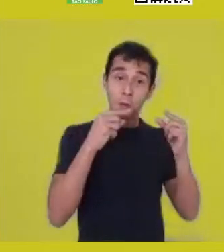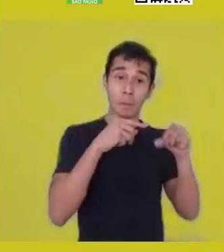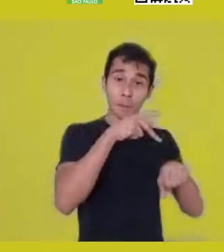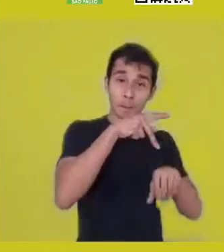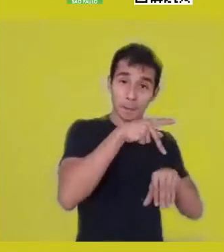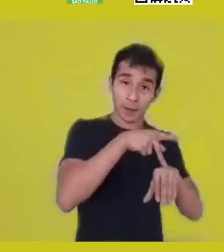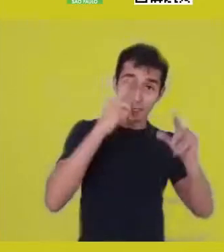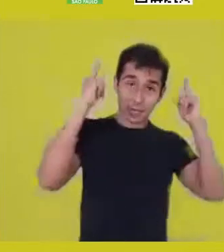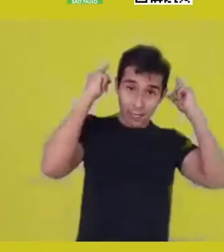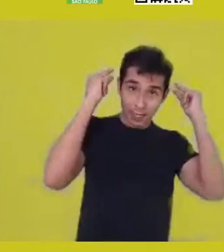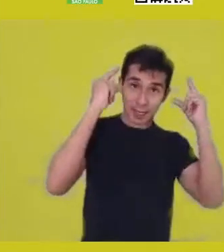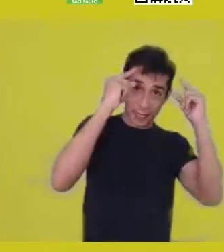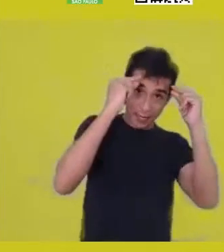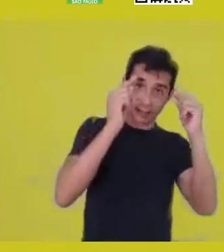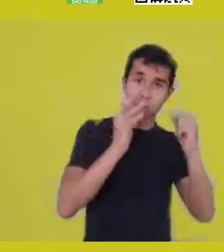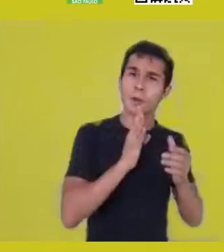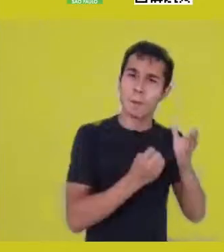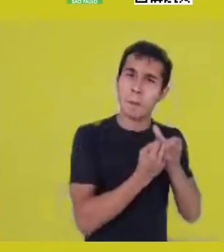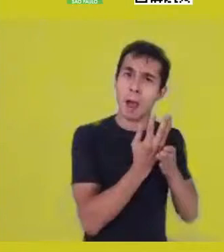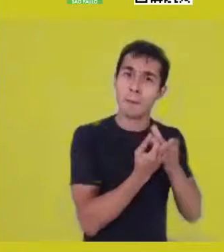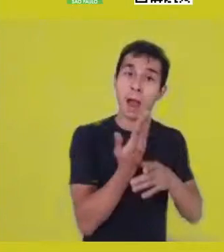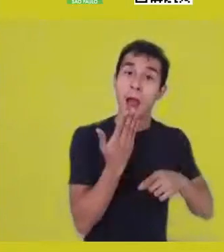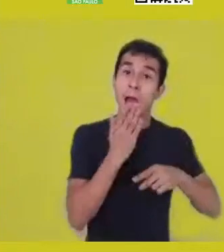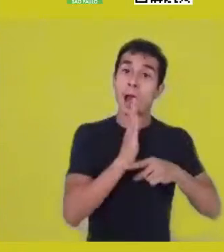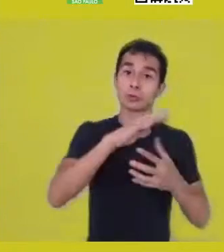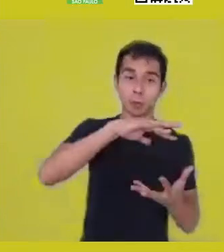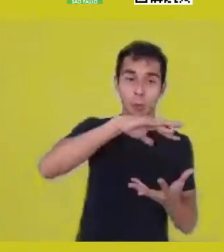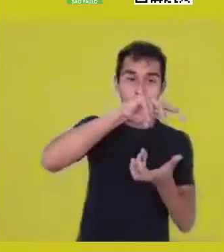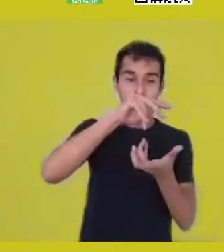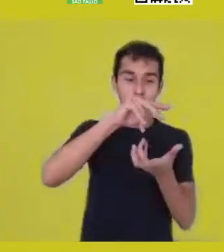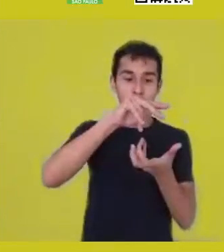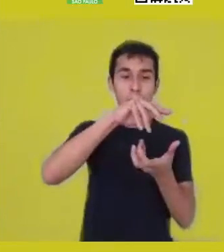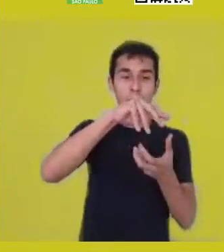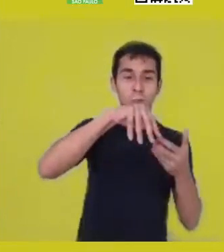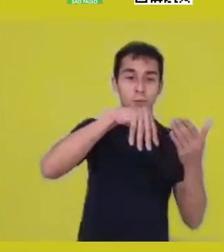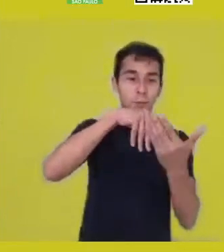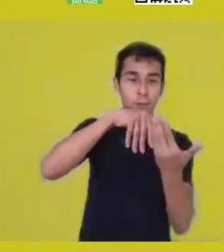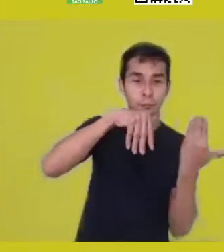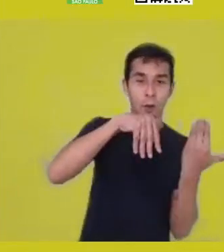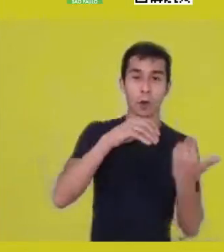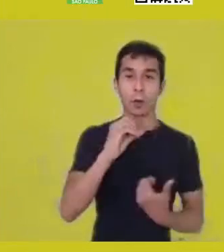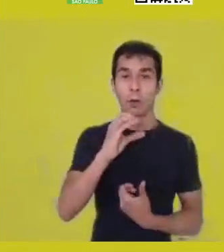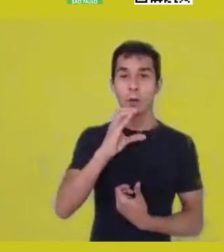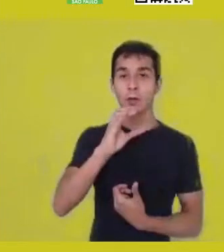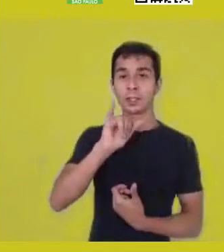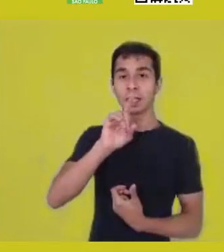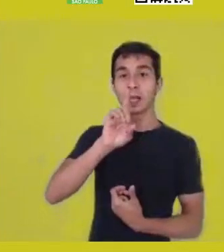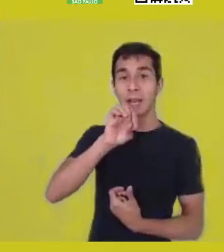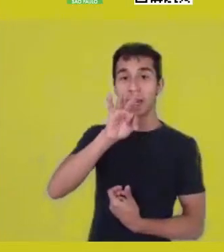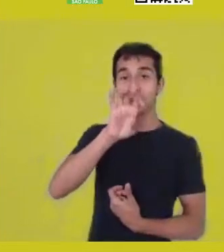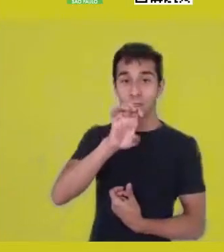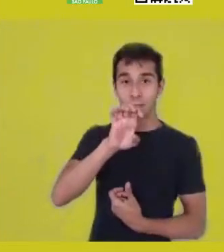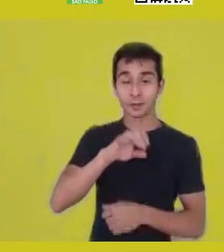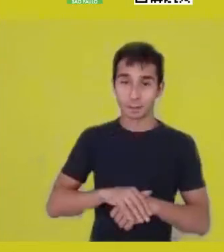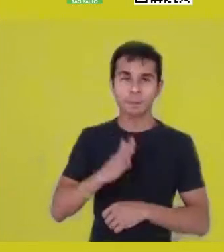even understanding that Africa is a diverse continent